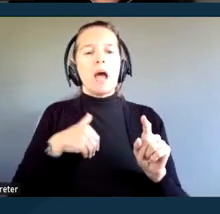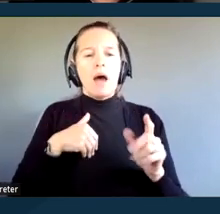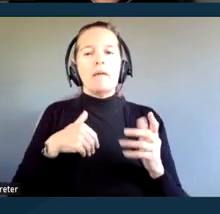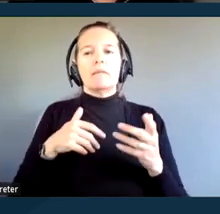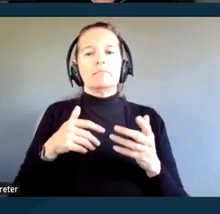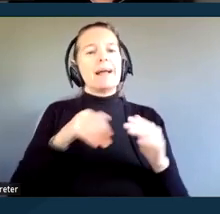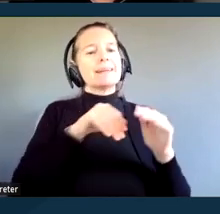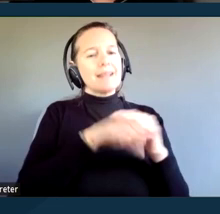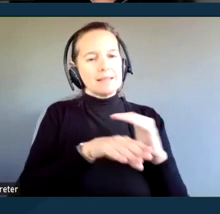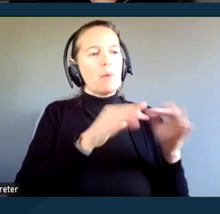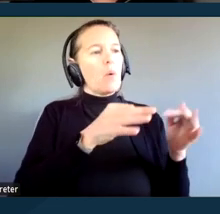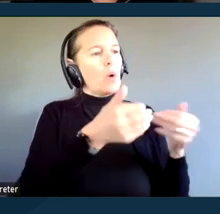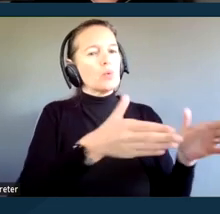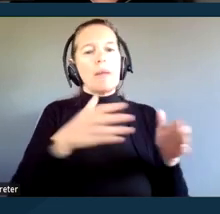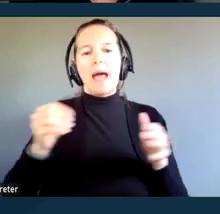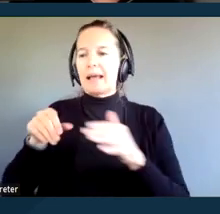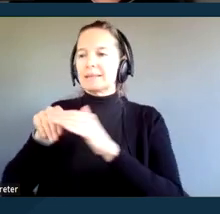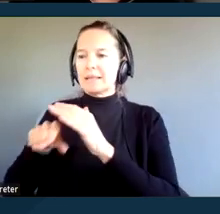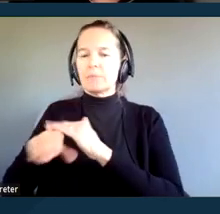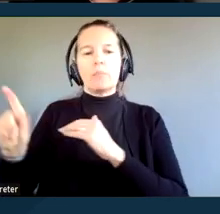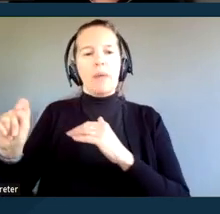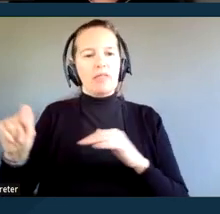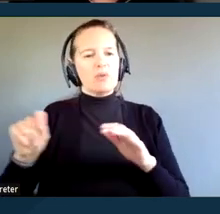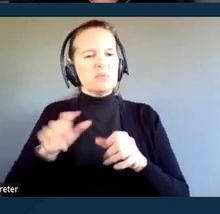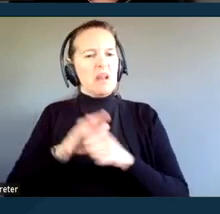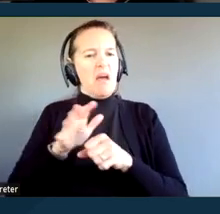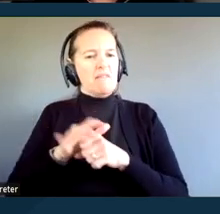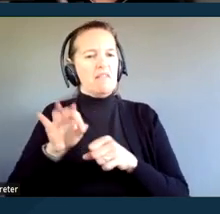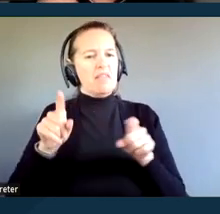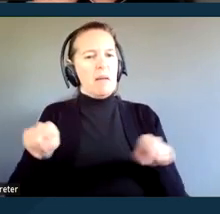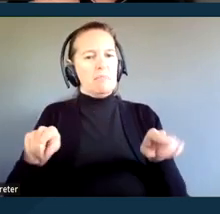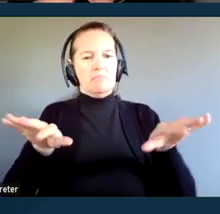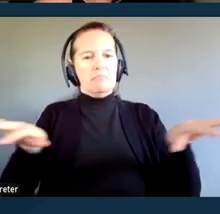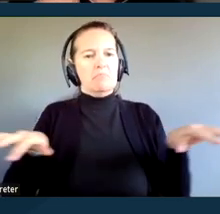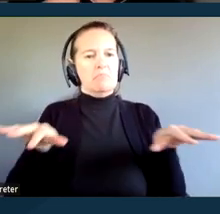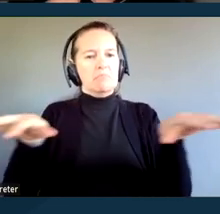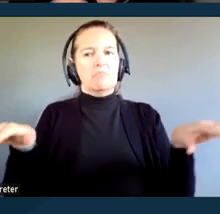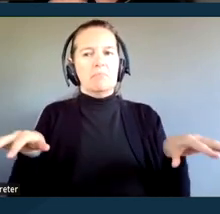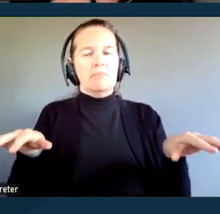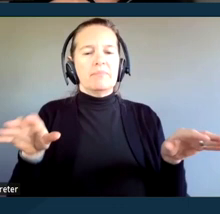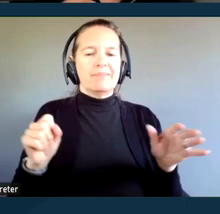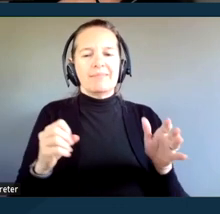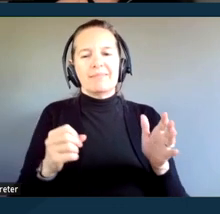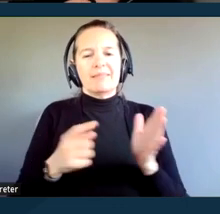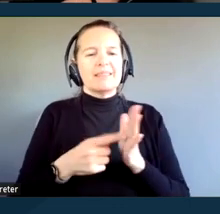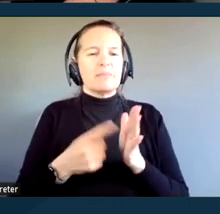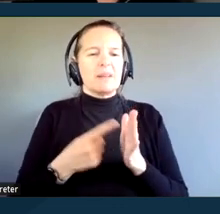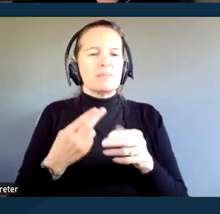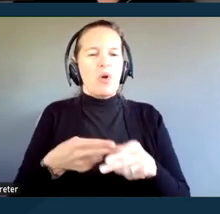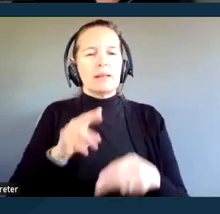that people with disabilities have access to the program as a whole. They sometimes refer to this as meaningful access.